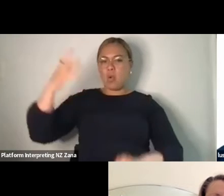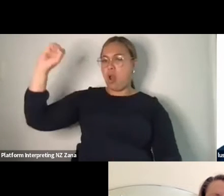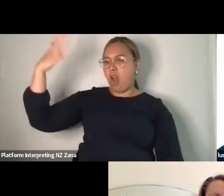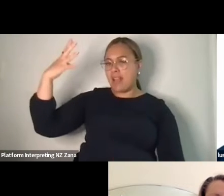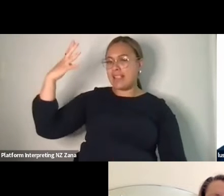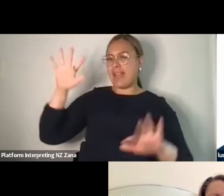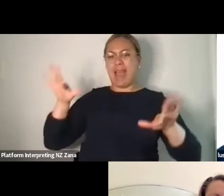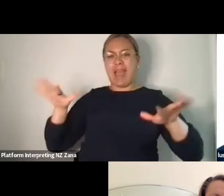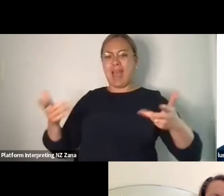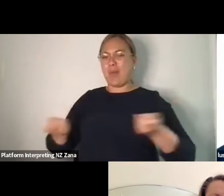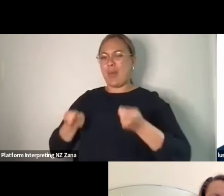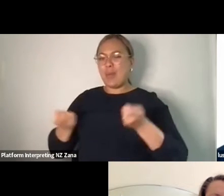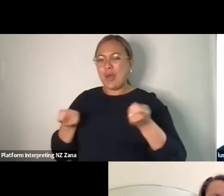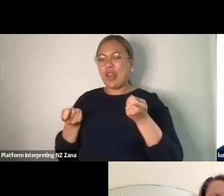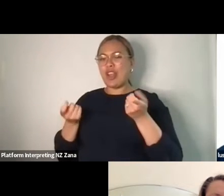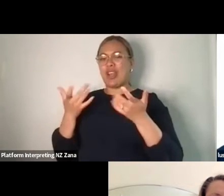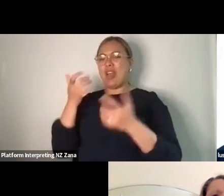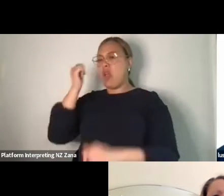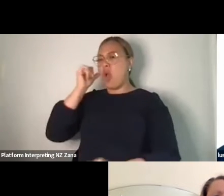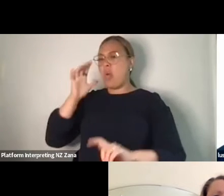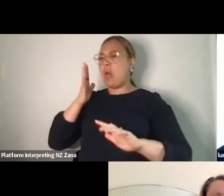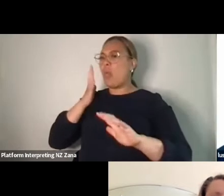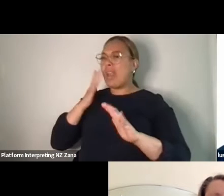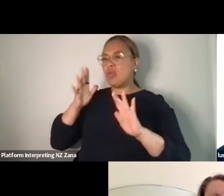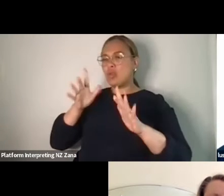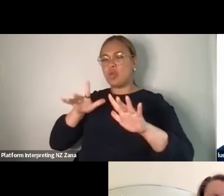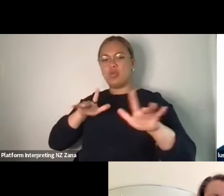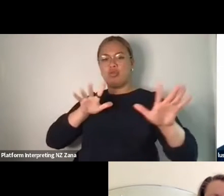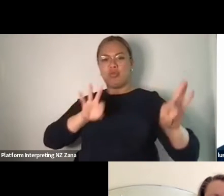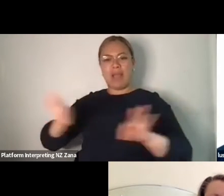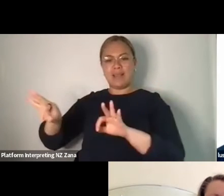terms of knowing when to transition a scene, you know? Like what are the choices that you're making